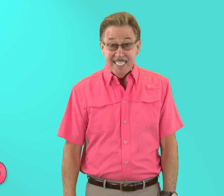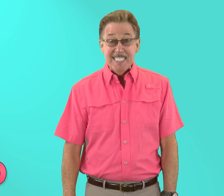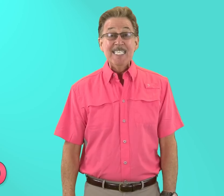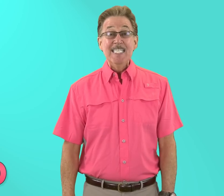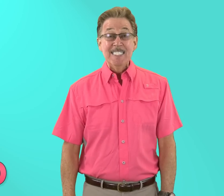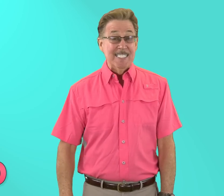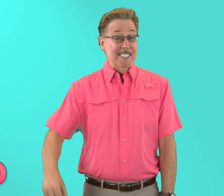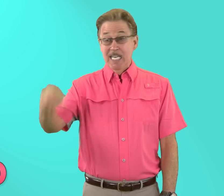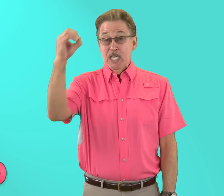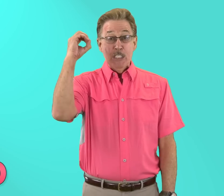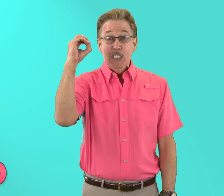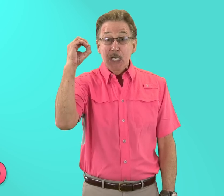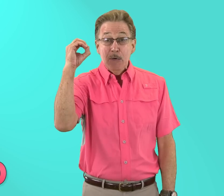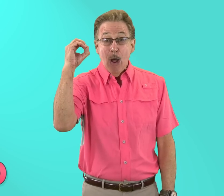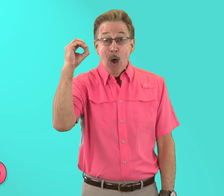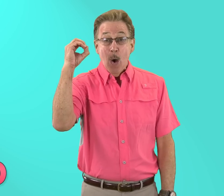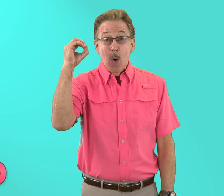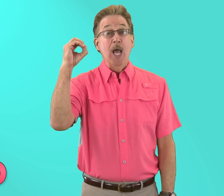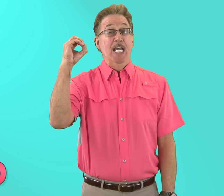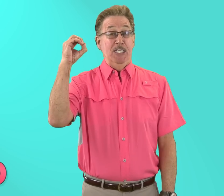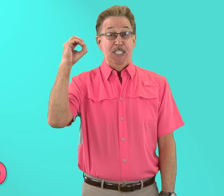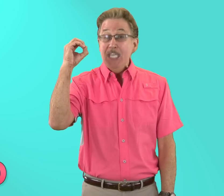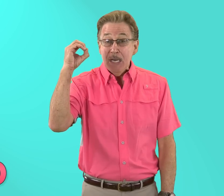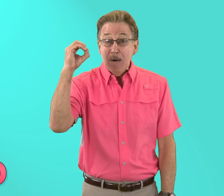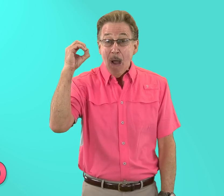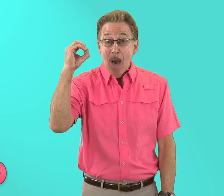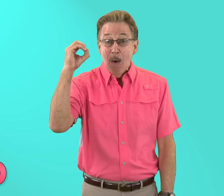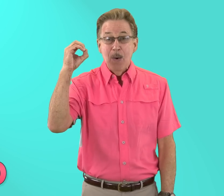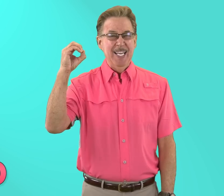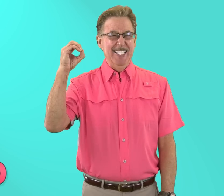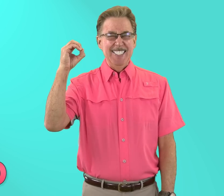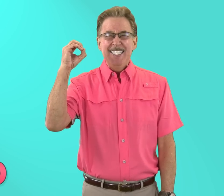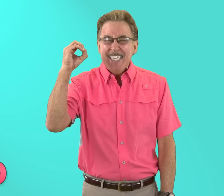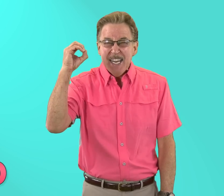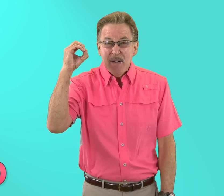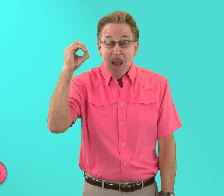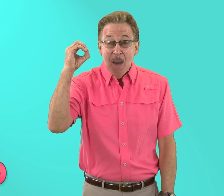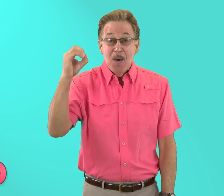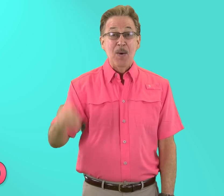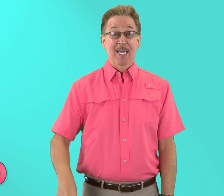Z z says /z/ zero, zero, zero